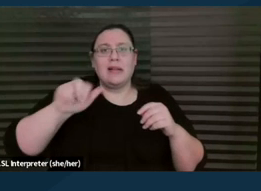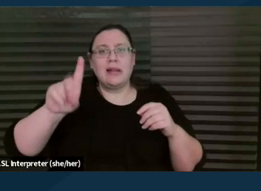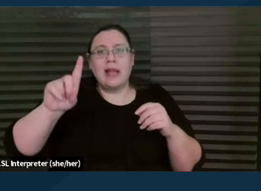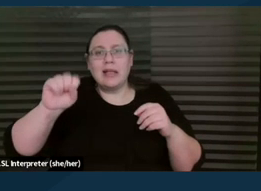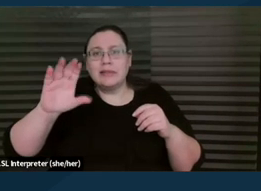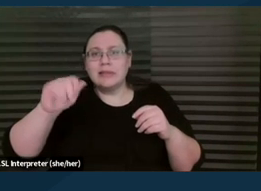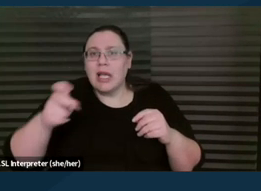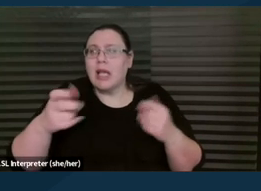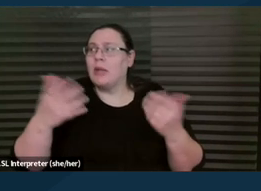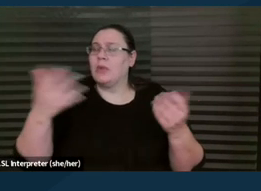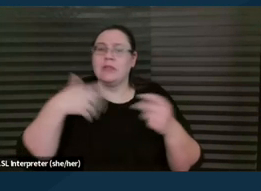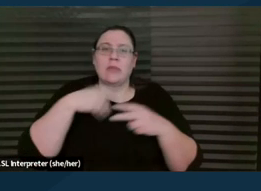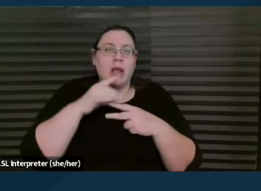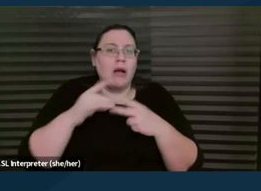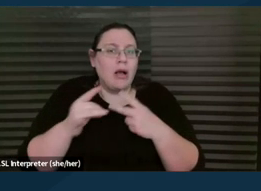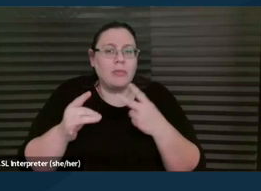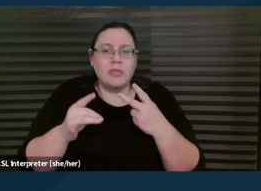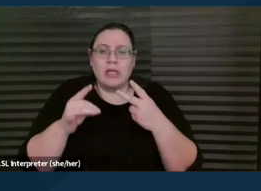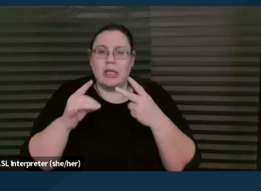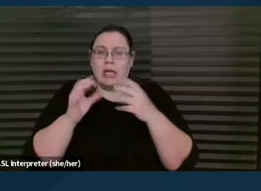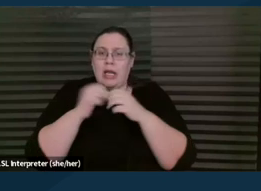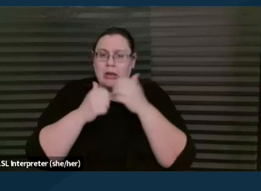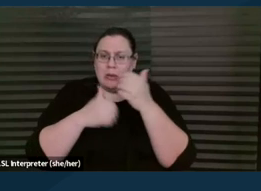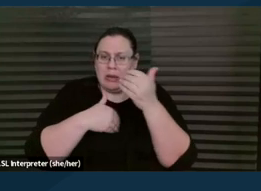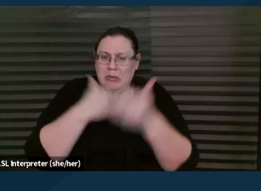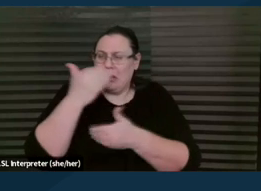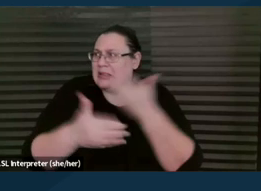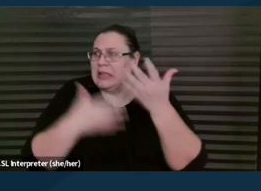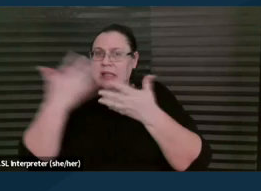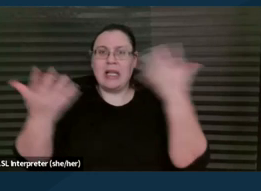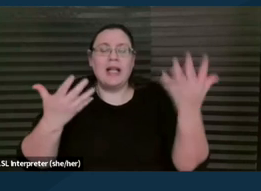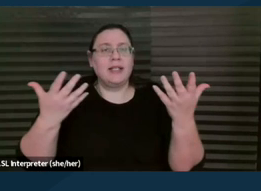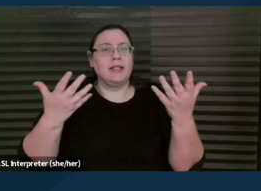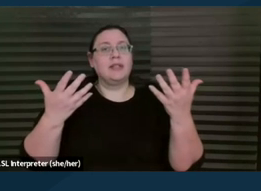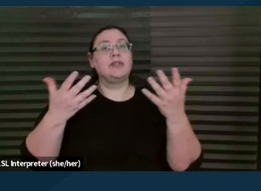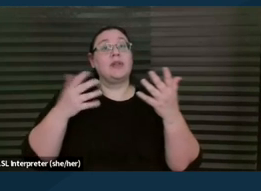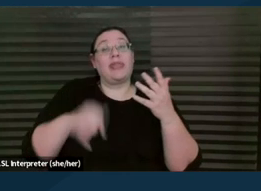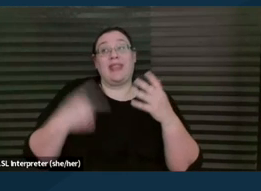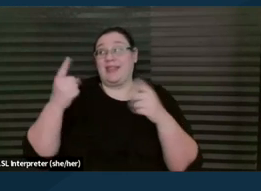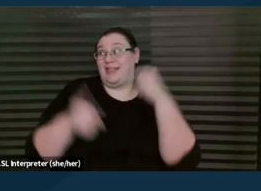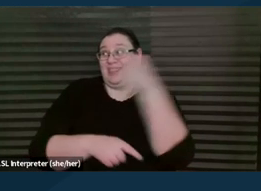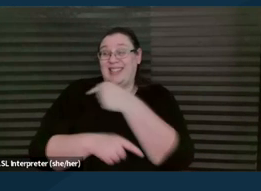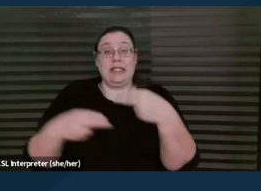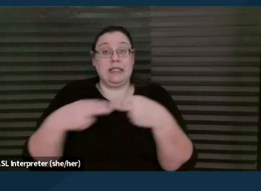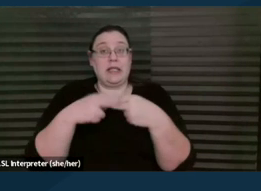How does the process layout and so on. And so we wanted to emphasize this slide because, you know, we,